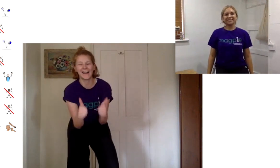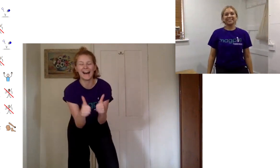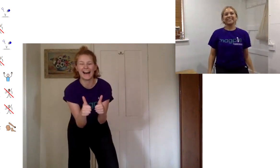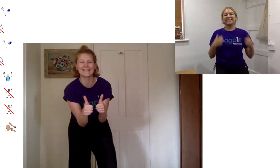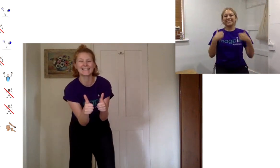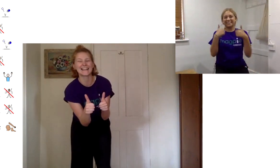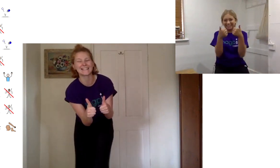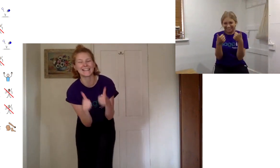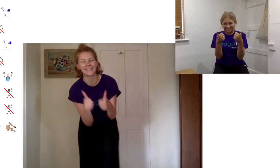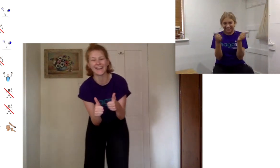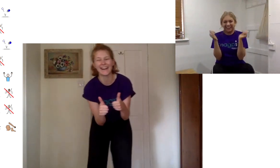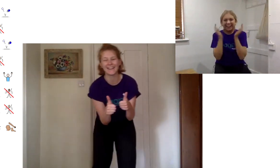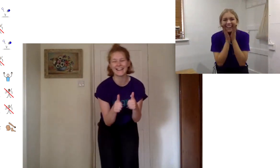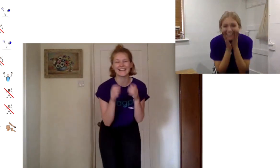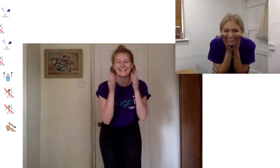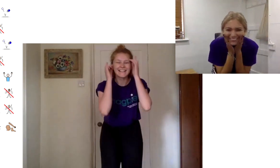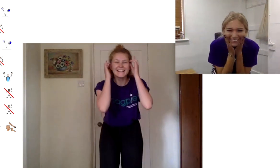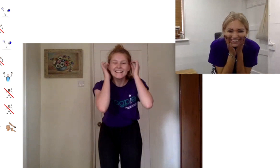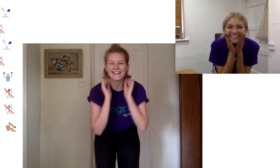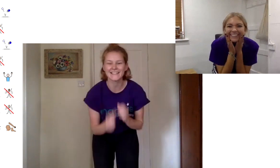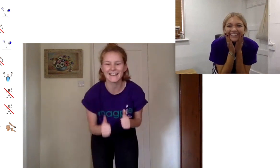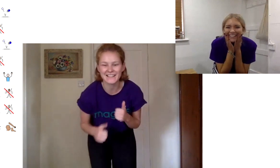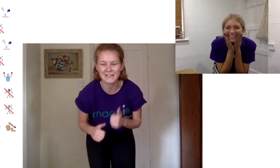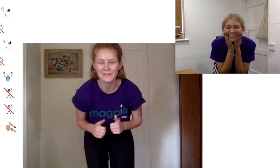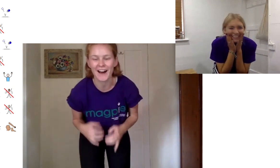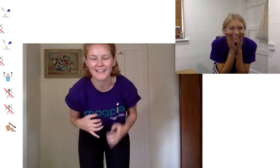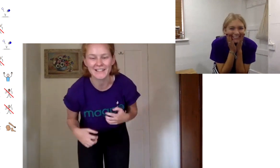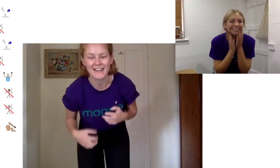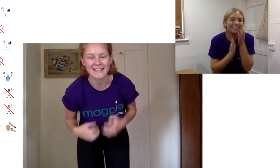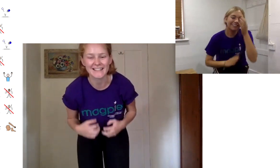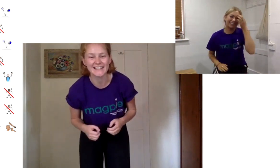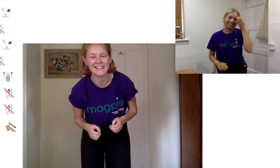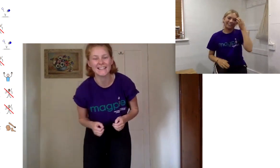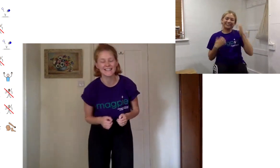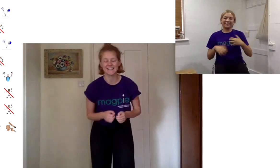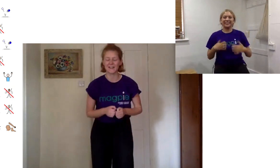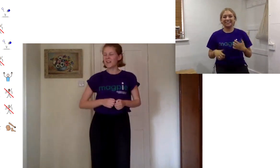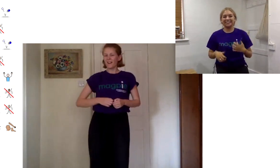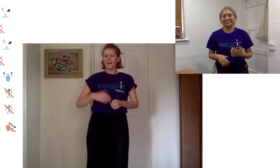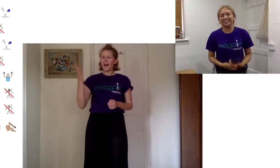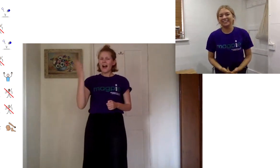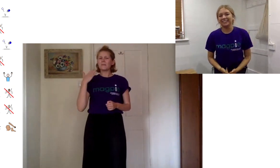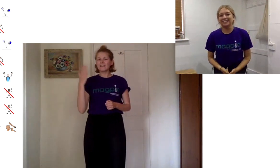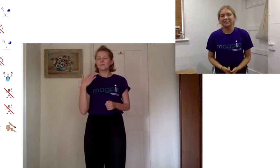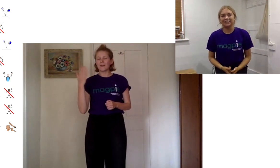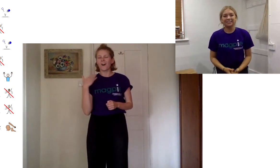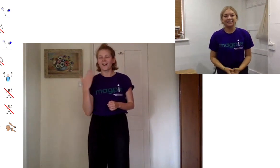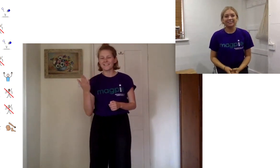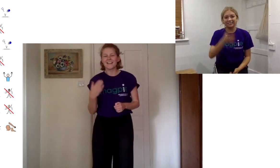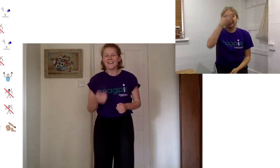fantastic really really kids it's lots of fun it's quite an exciting dance to do i'm a little bit hot